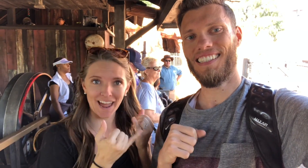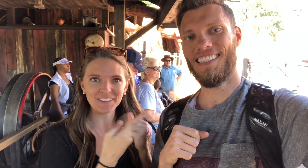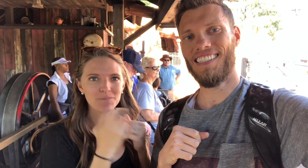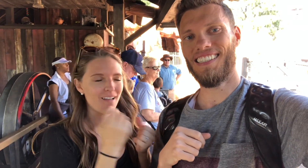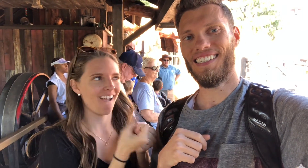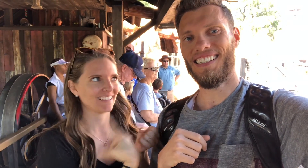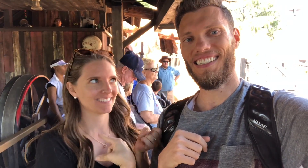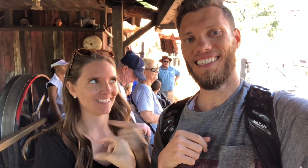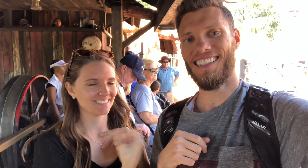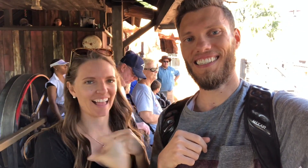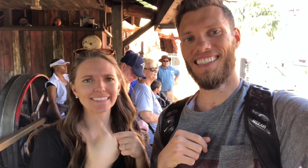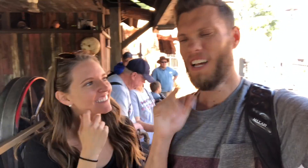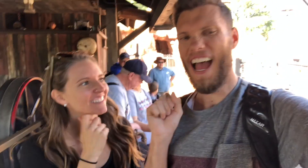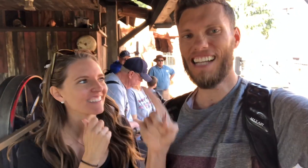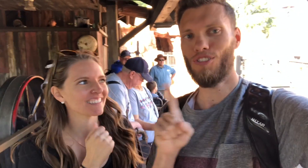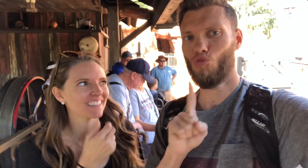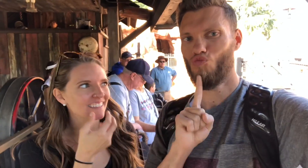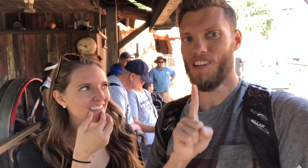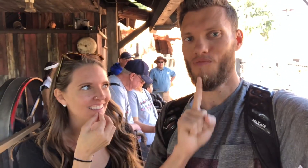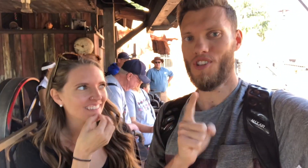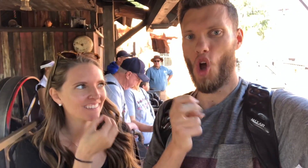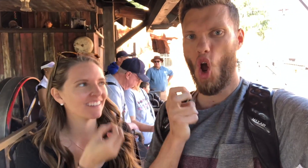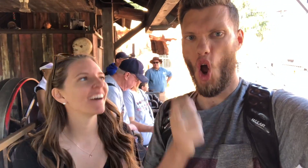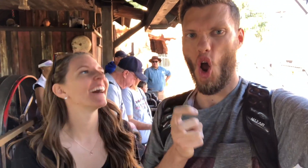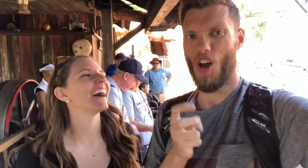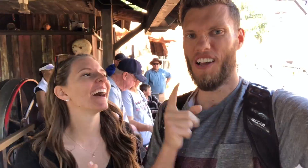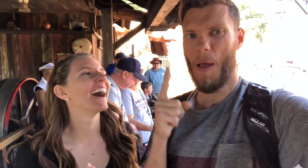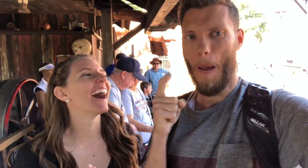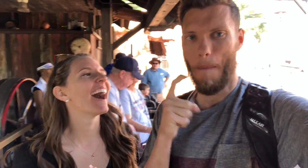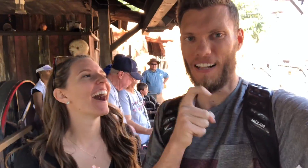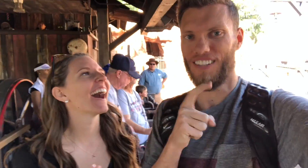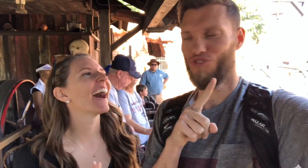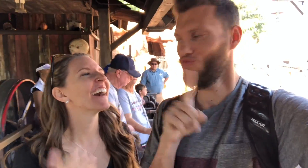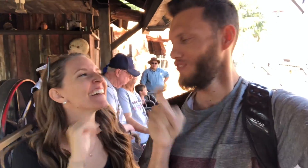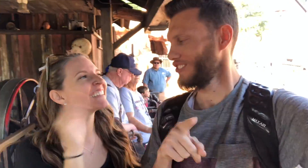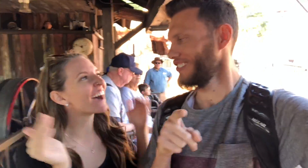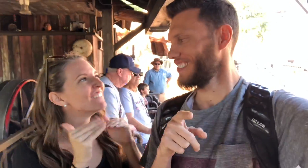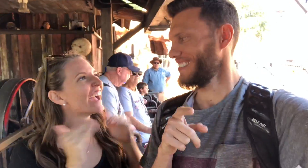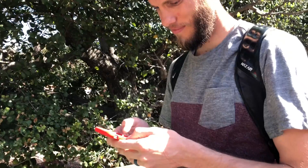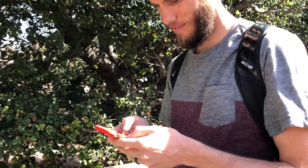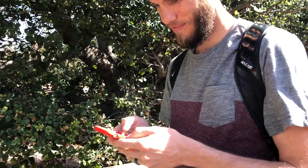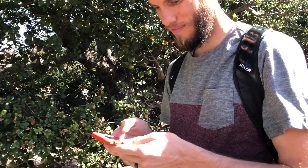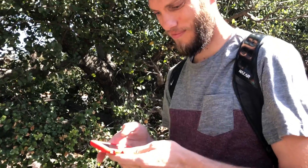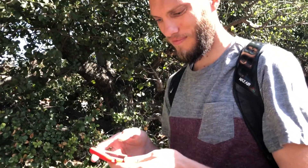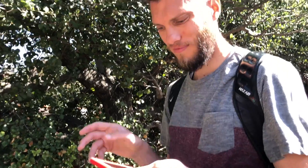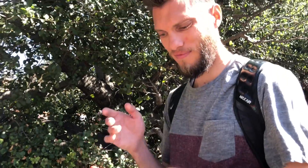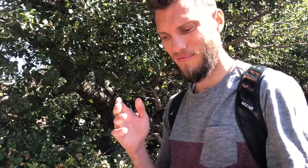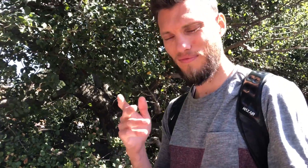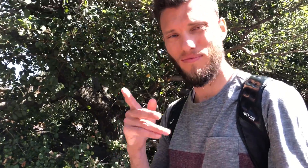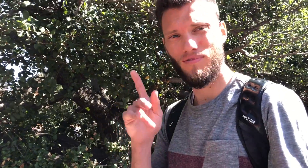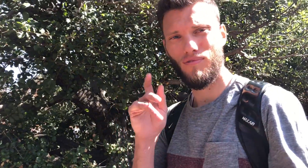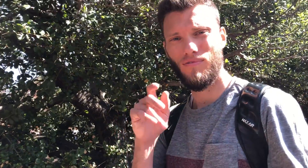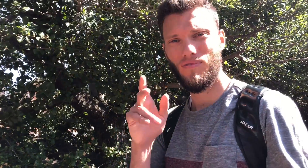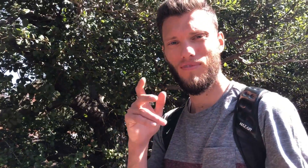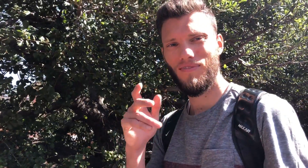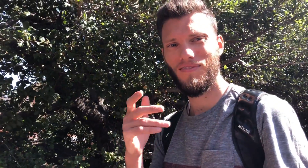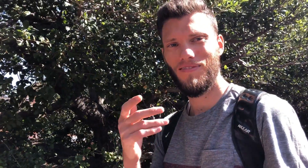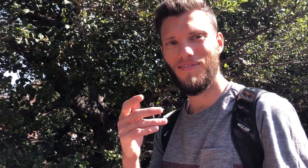Now its his turn to ask me! I'll ask really hard, complicated questions. NOT FAIR! (Zach thinking of hard questions.)